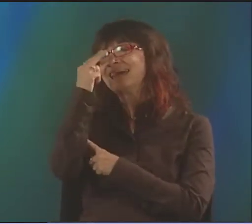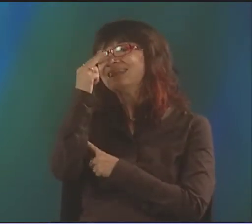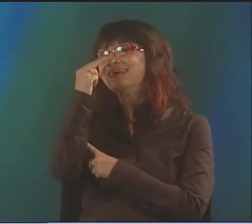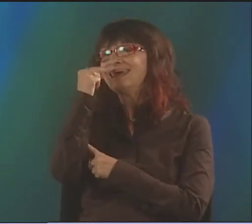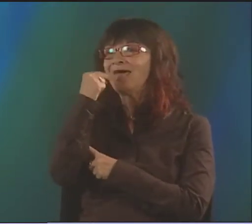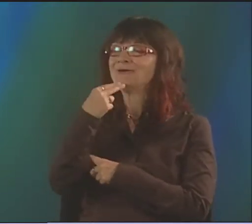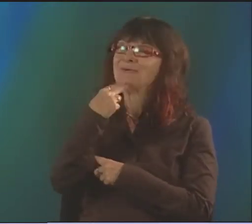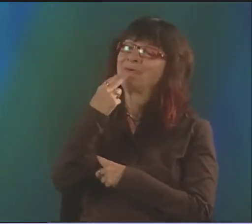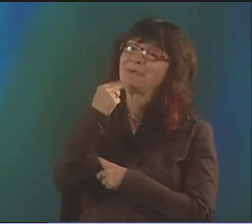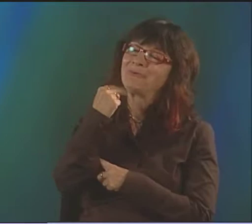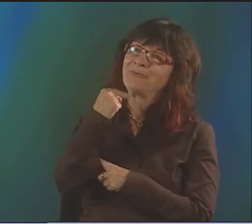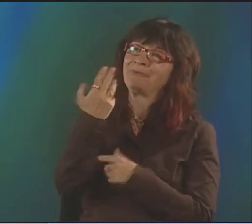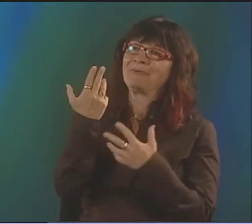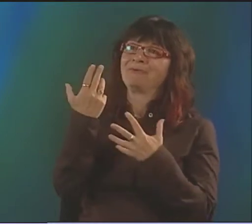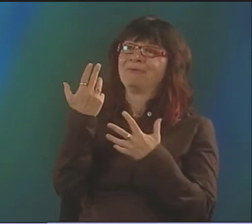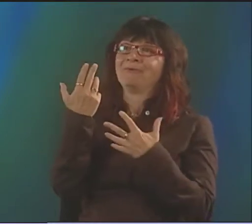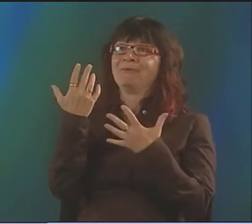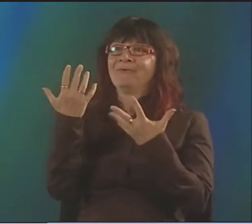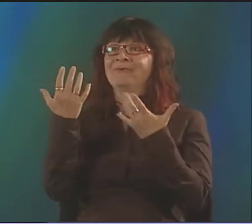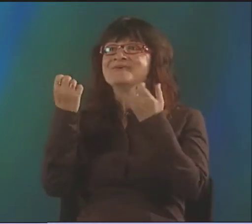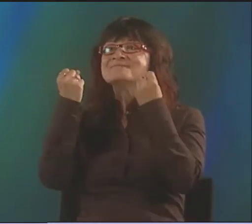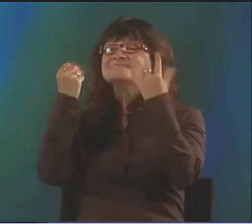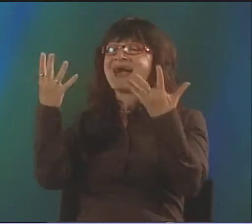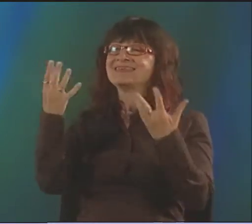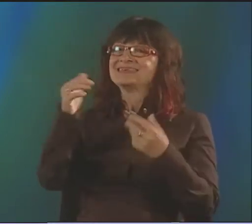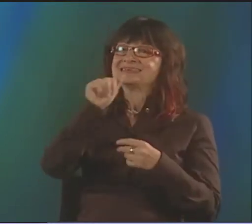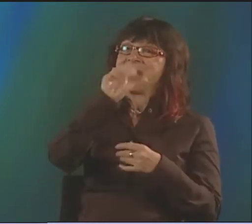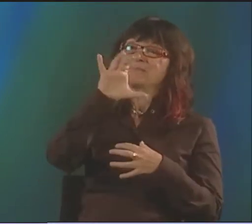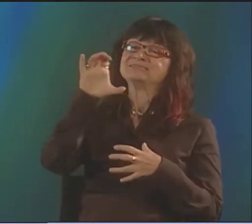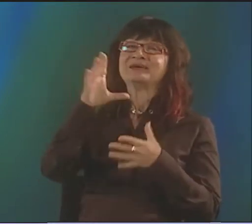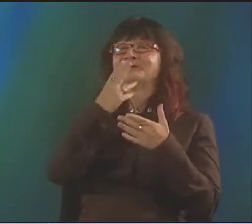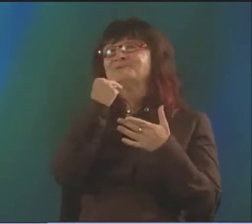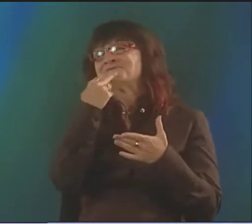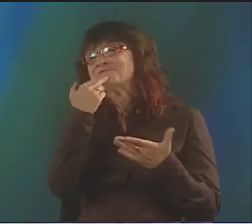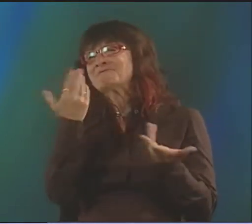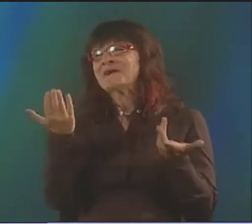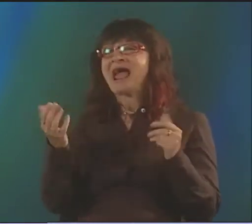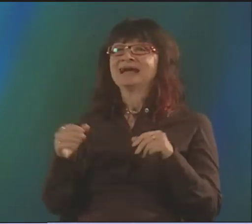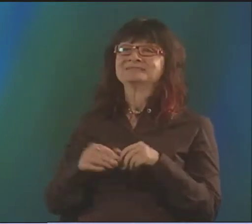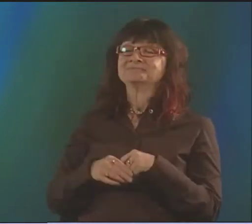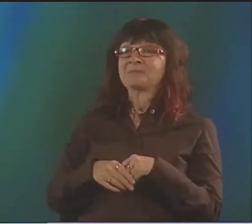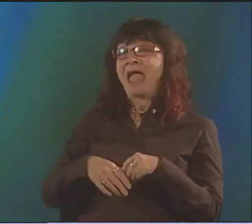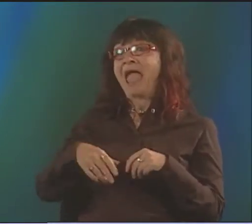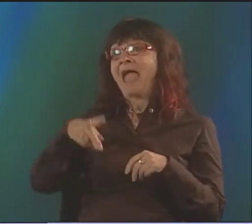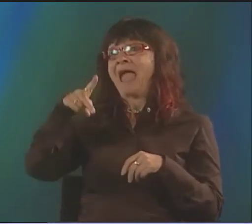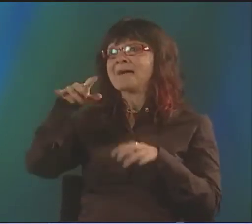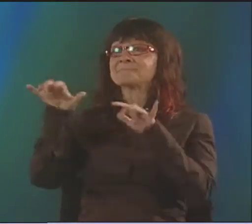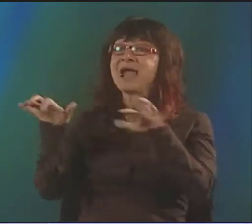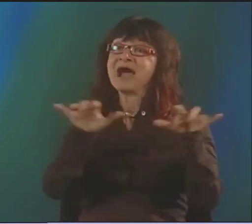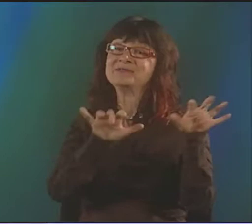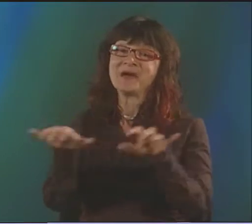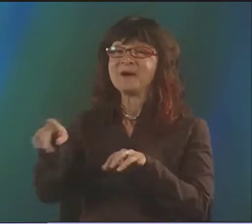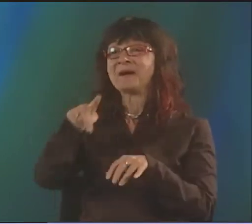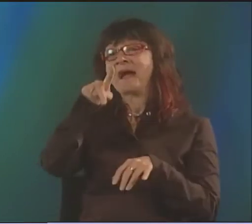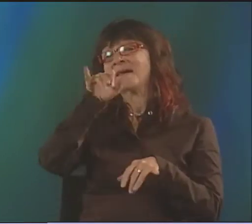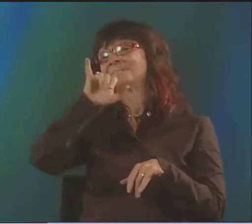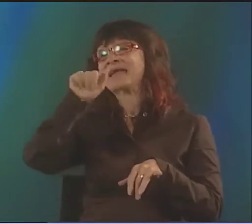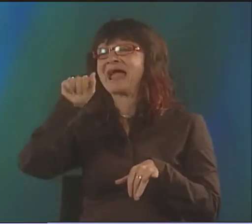I WANTED TO FINGERSPELL THE WORD MANY TIMES. YOU KNOW, SOMETIMES WITH FINGERSPELLED STORIES, OR WORD ALONE STORIES,